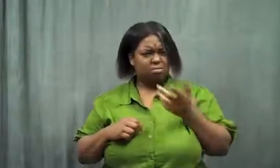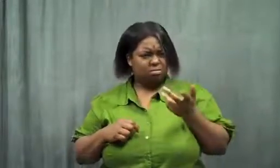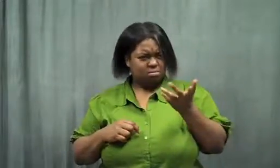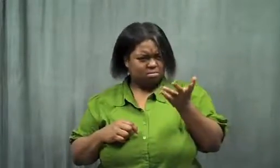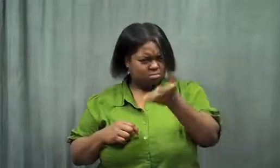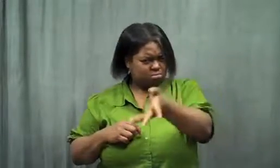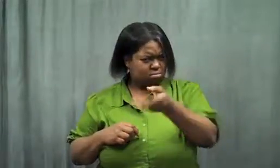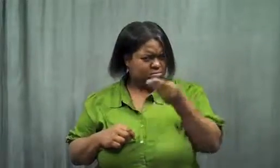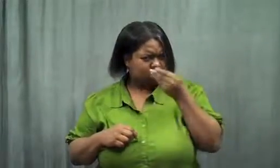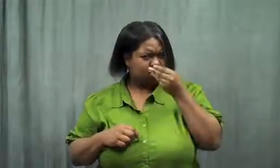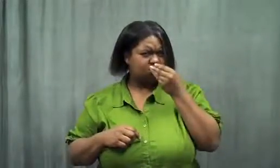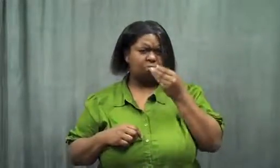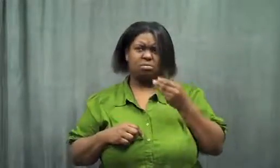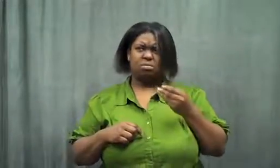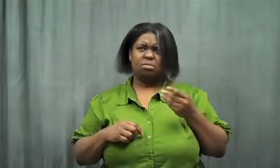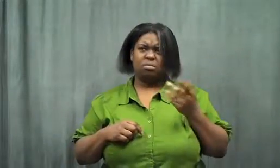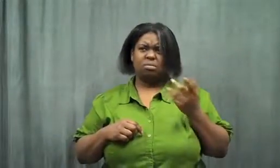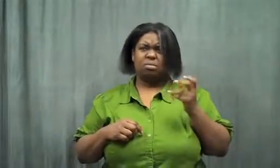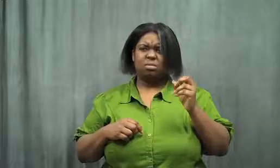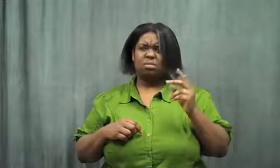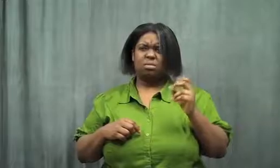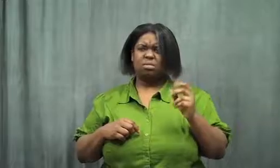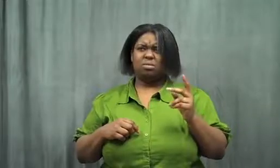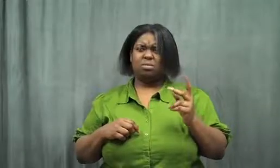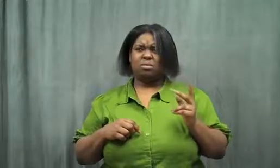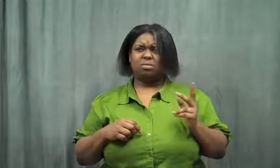Mom said, "Eat." I said, "Ok."